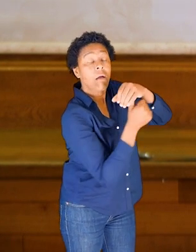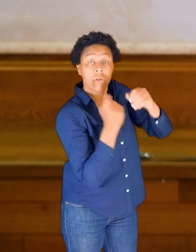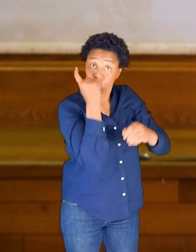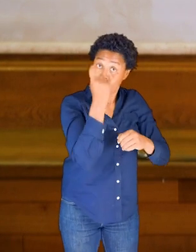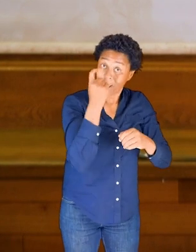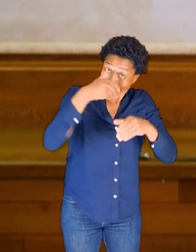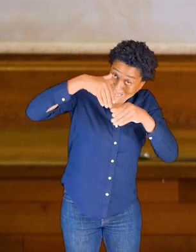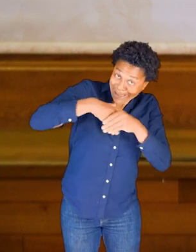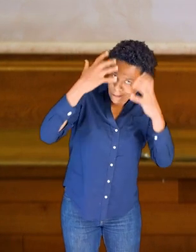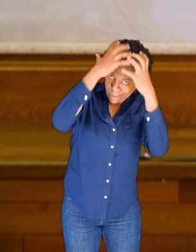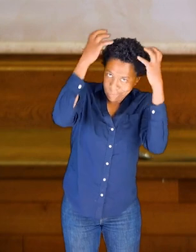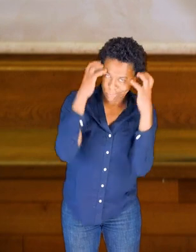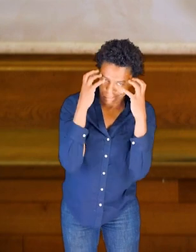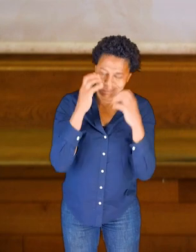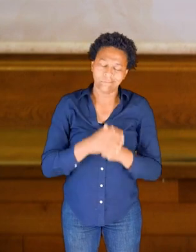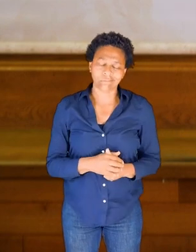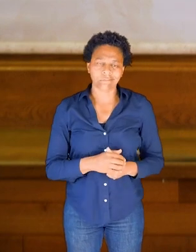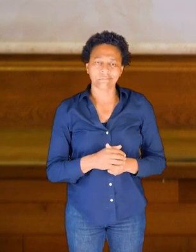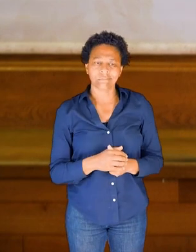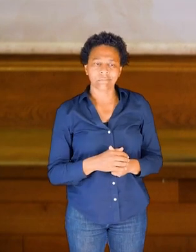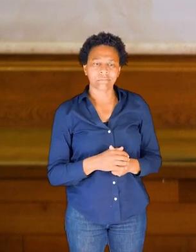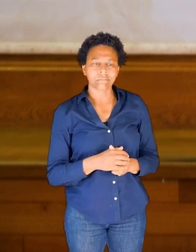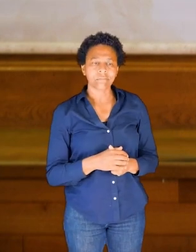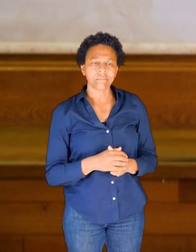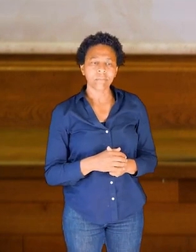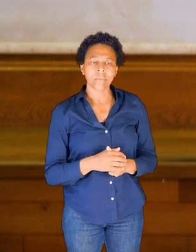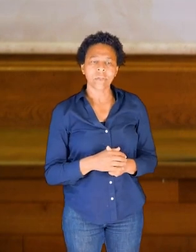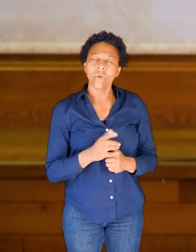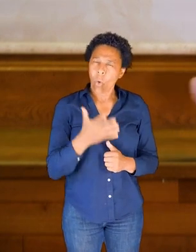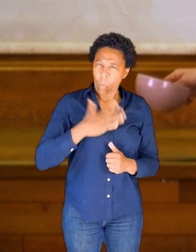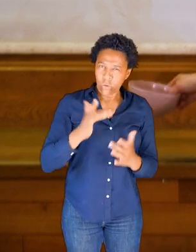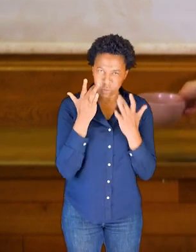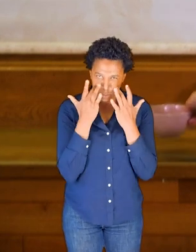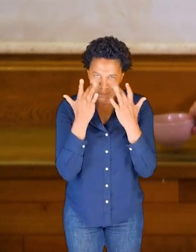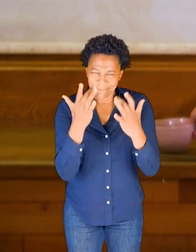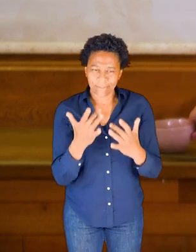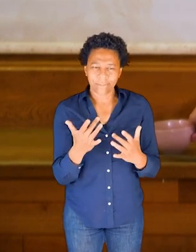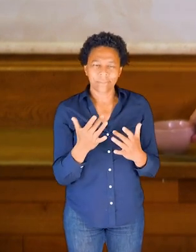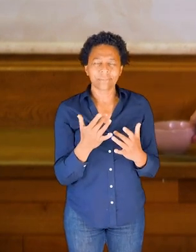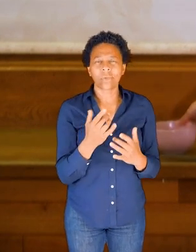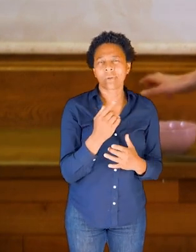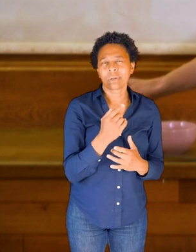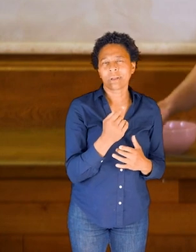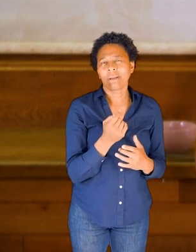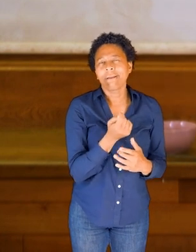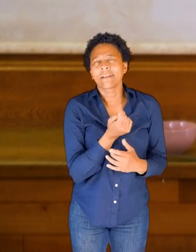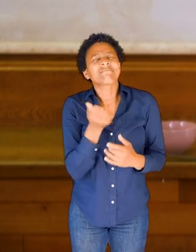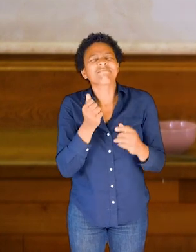Now as I said, there's something special about this space. And I want to show you a couple of photos.